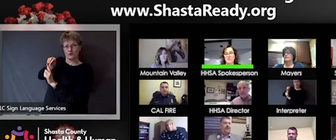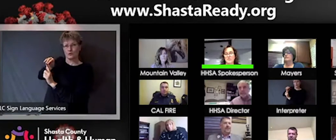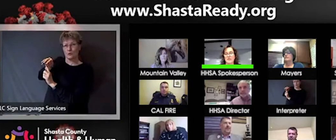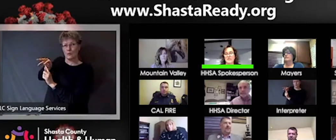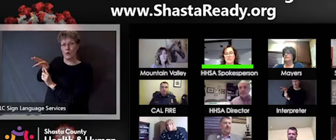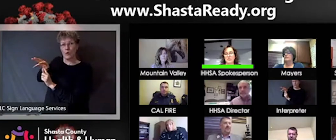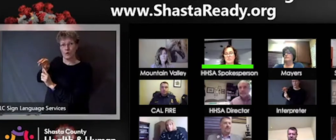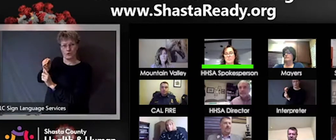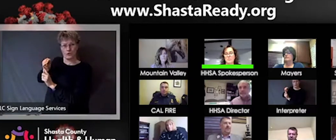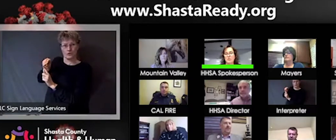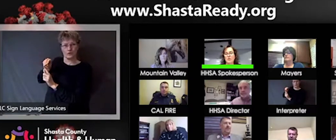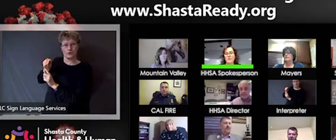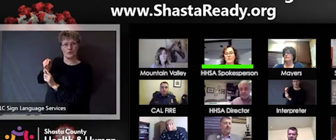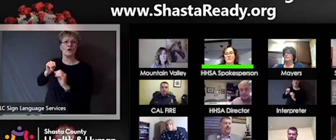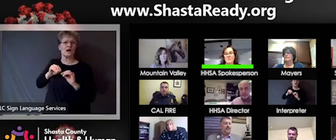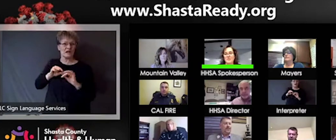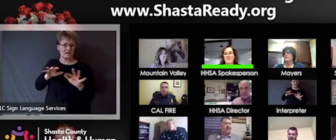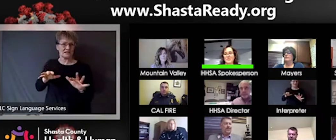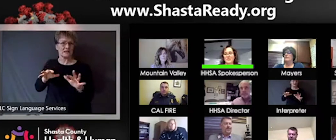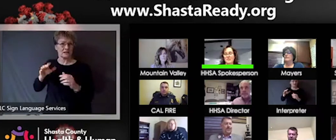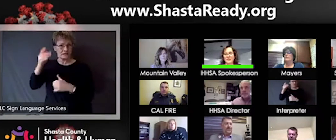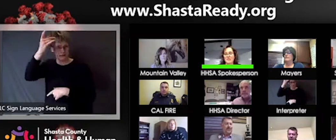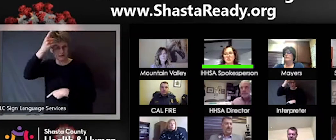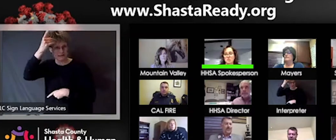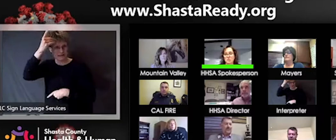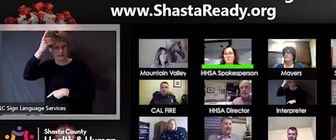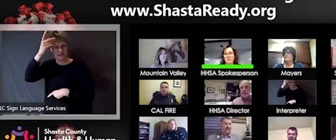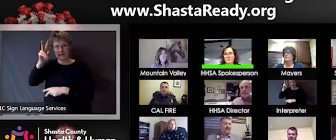become sick and to protect other people from them in the event that they do